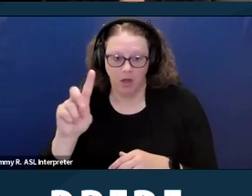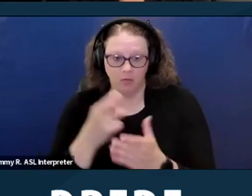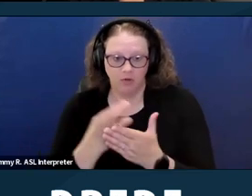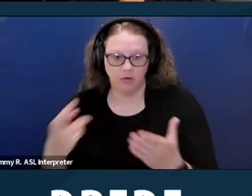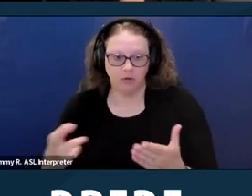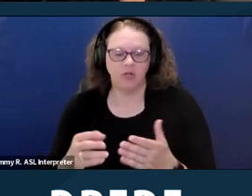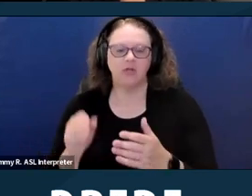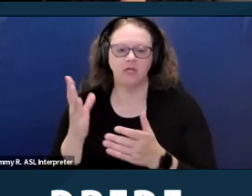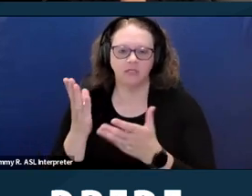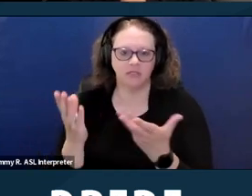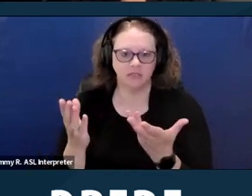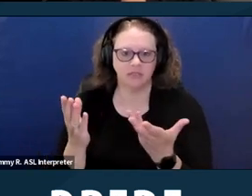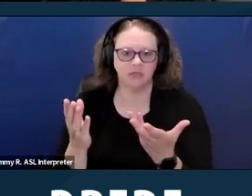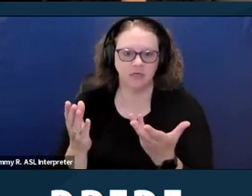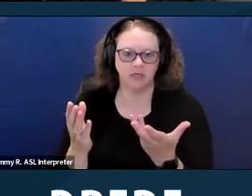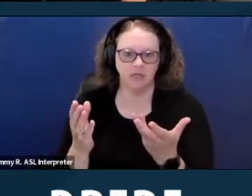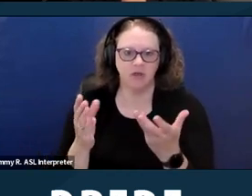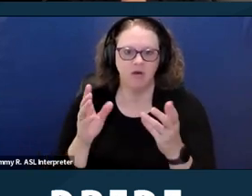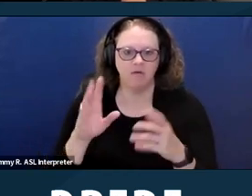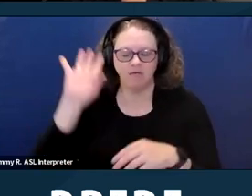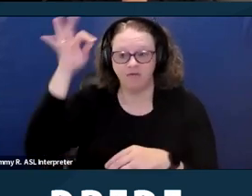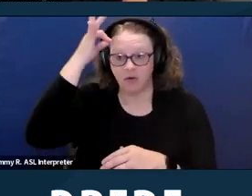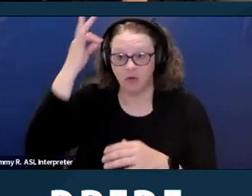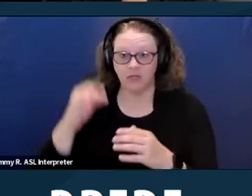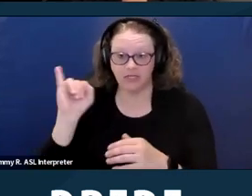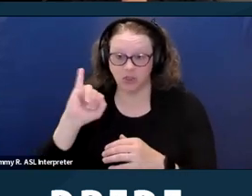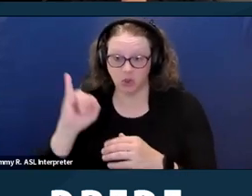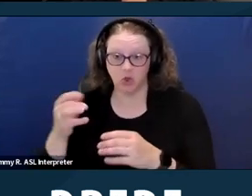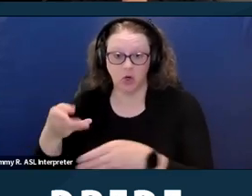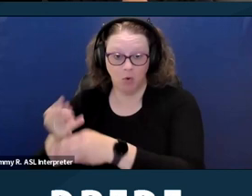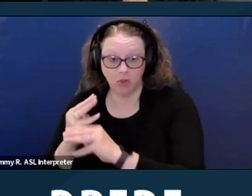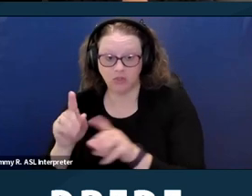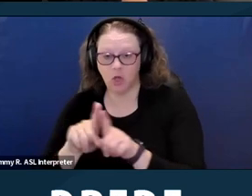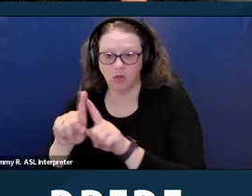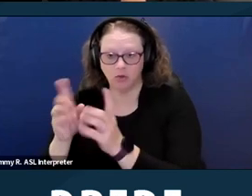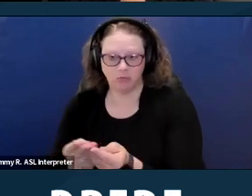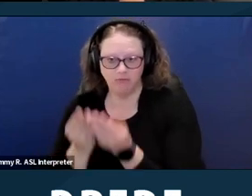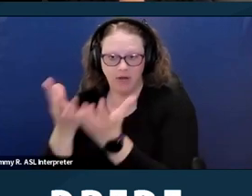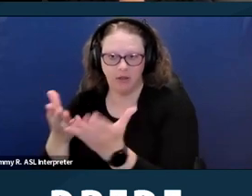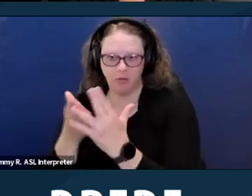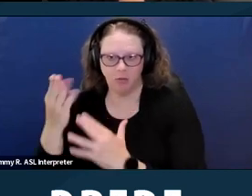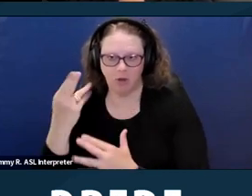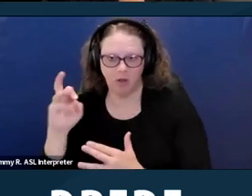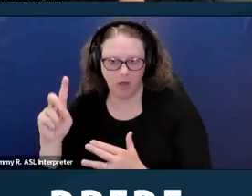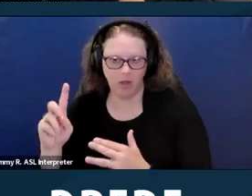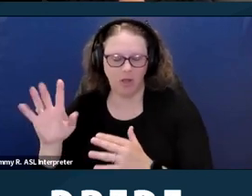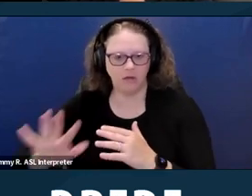with federally insured mortgages. Also multiple family units purchased from HUD,